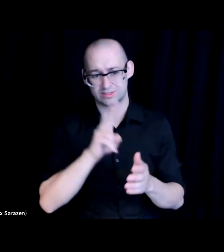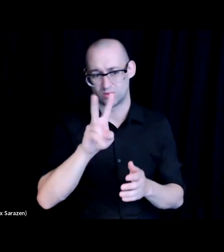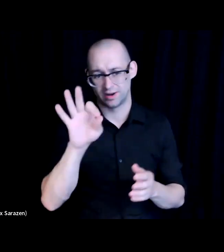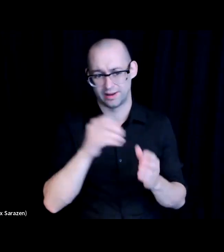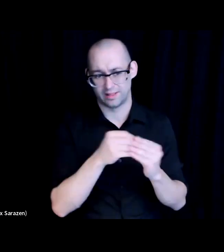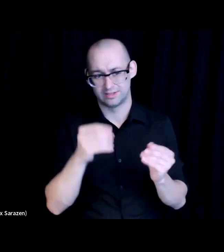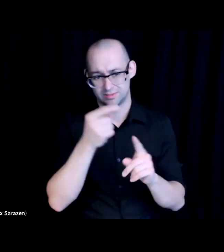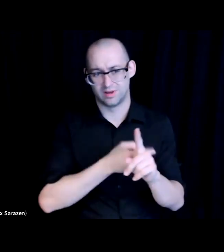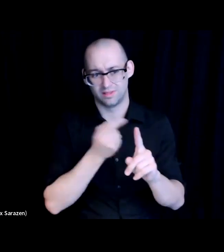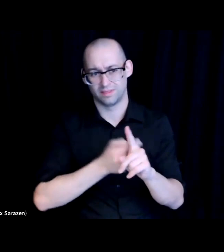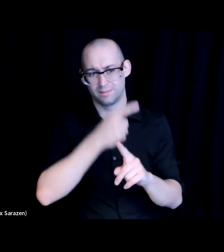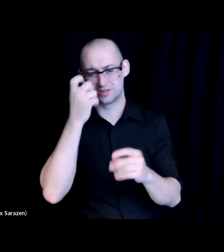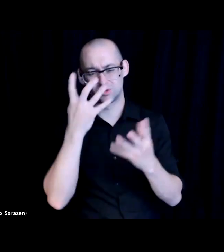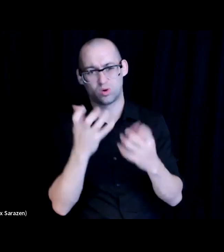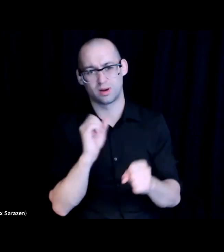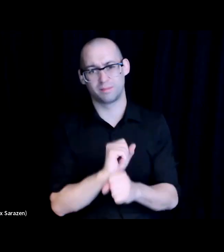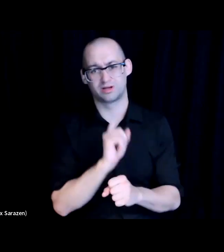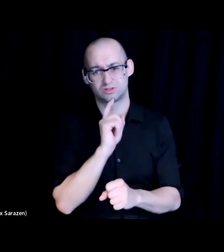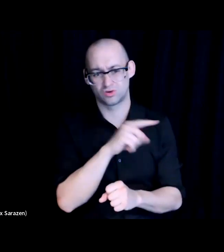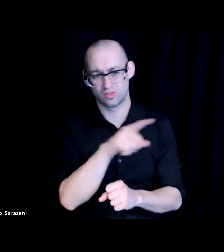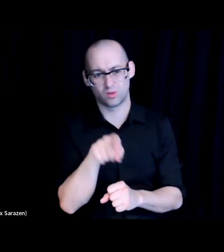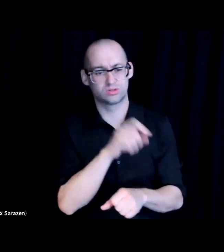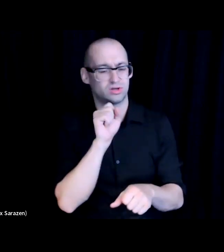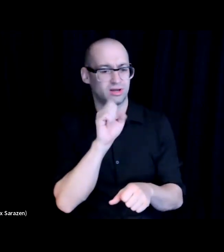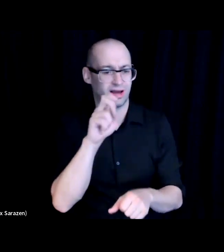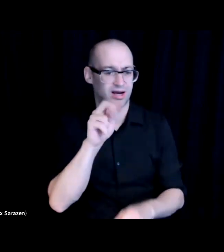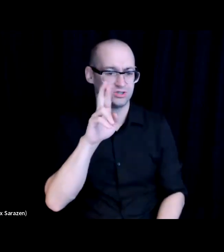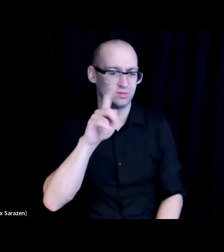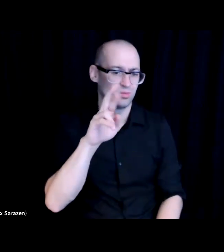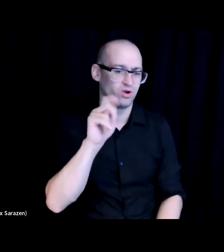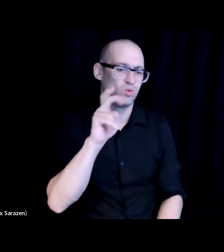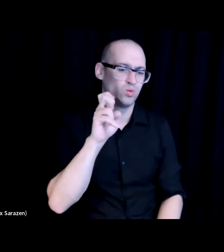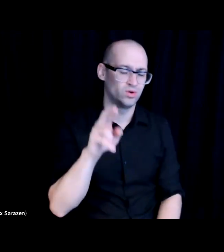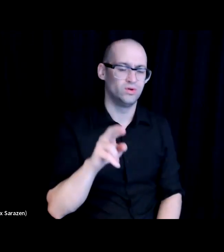because we want to make sure that those entrepreneurs, the at the apprentices, other tech entrepreneurs